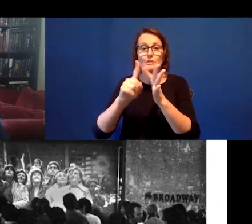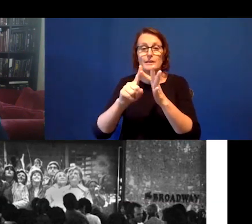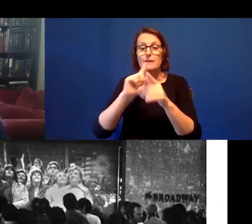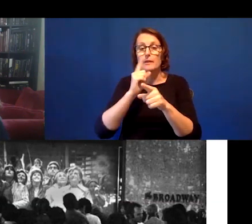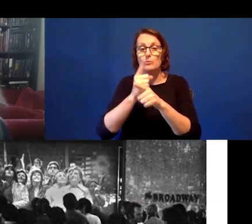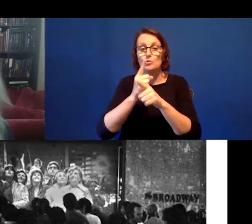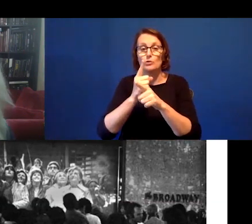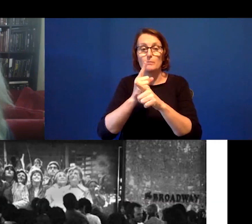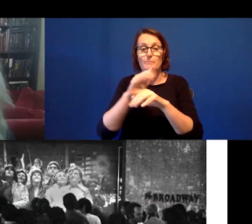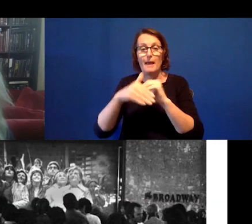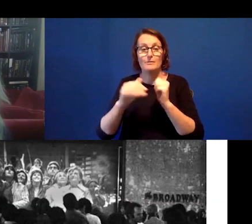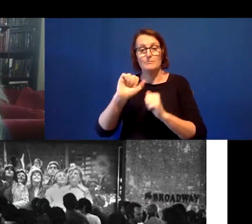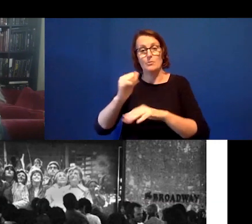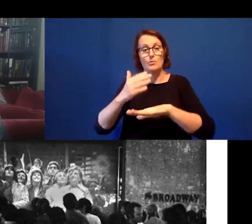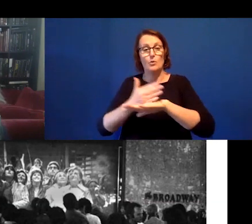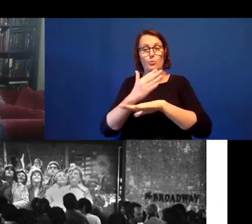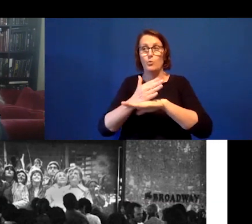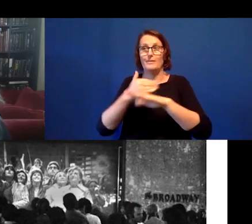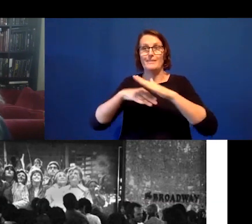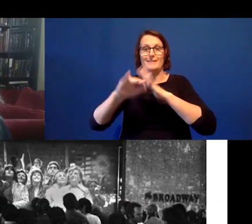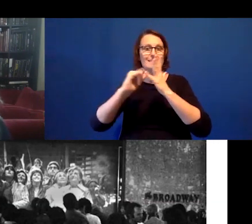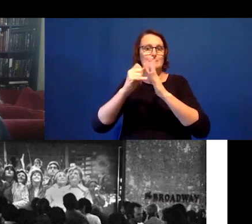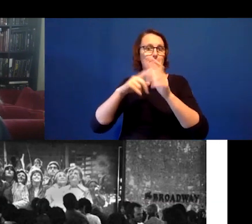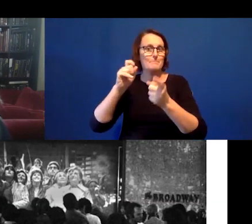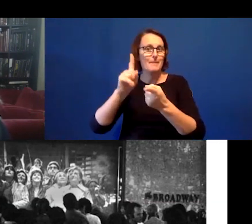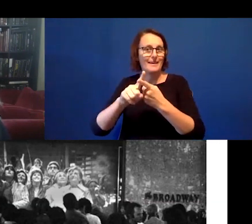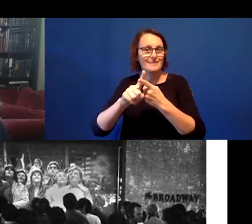This is where people whacked past the Lincoln